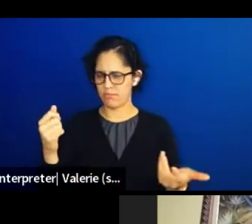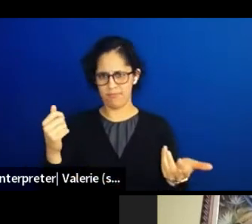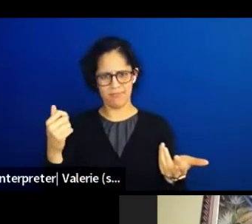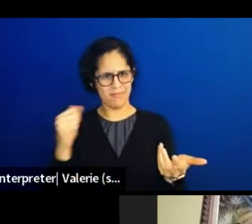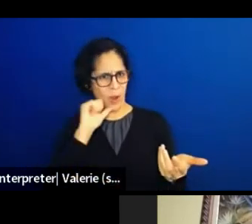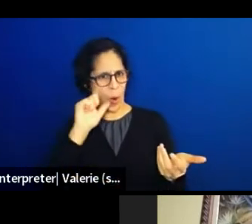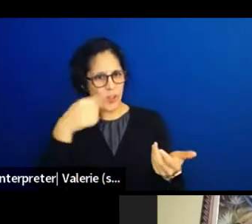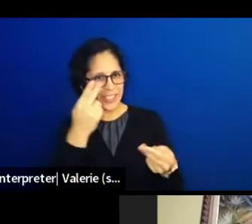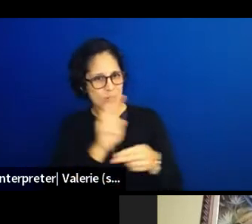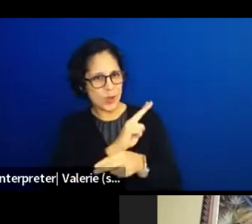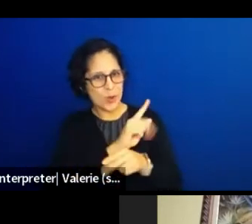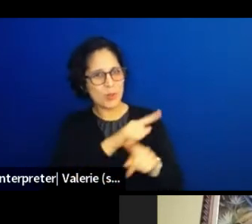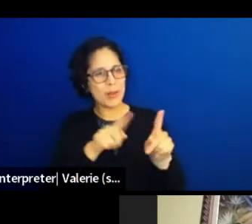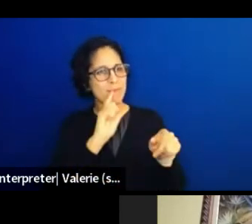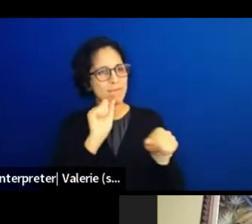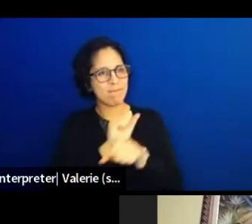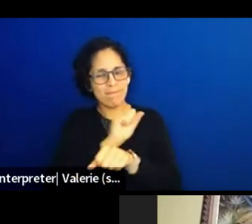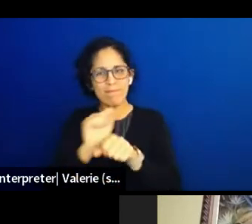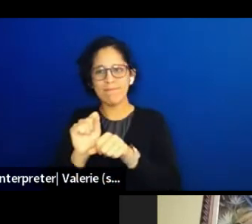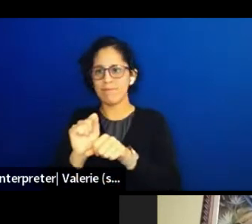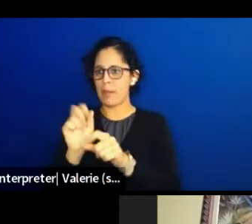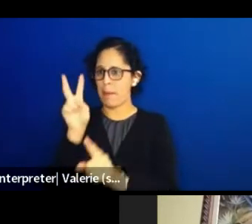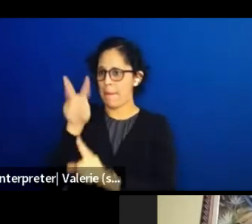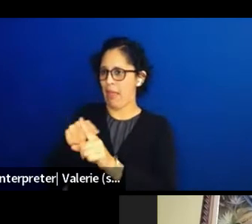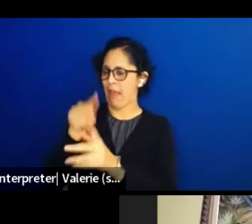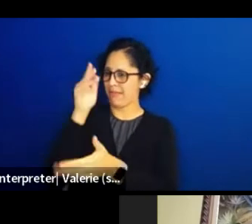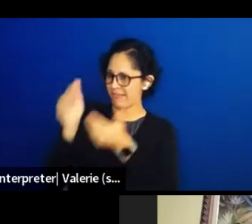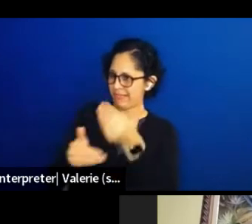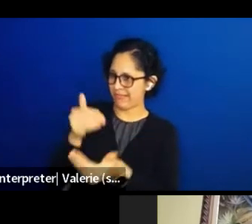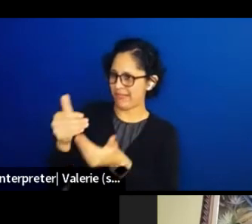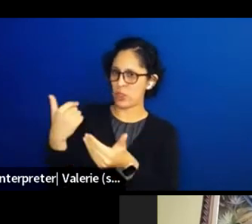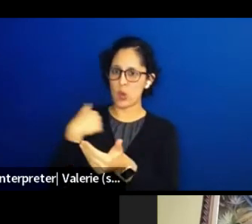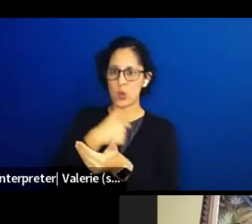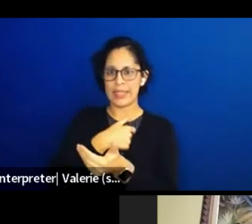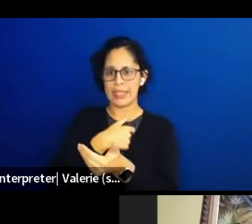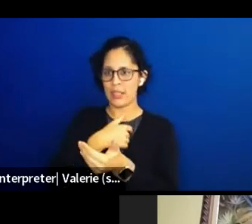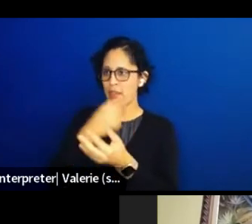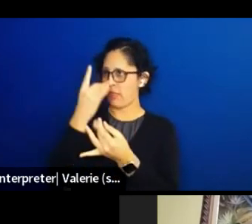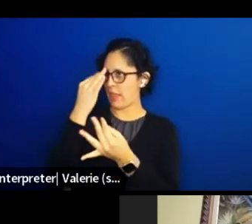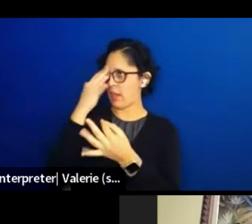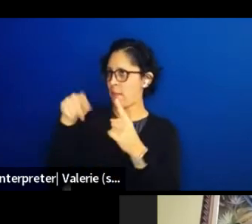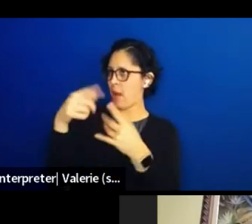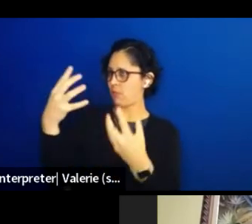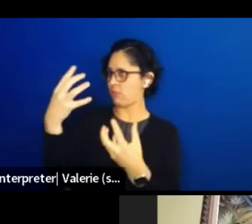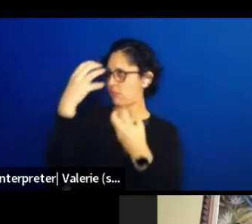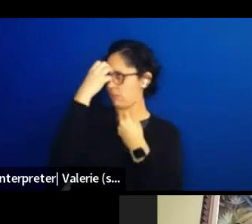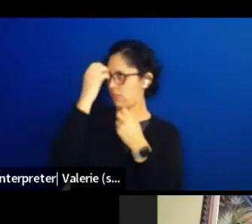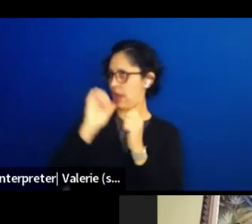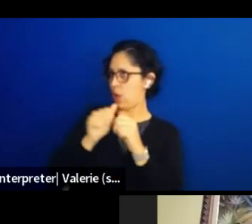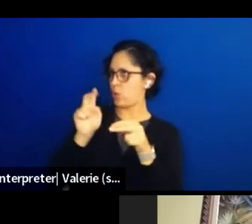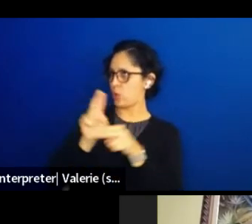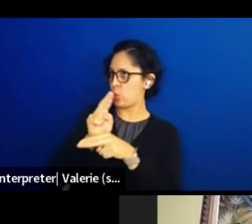And in that way, we decolonize these tools when it comes to the scientific tools the Miccosukee people